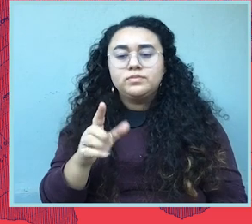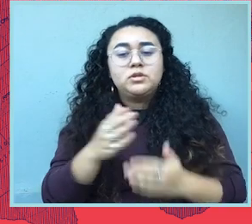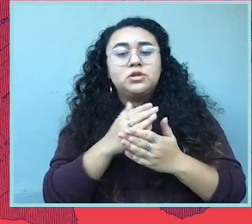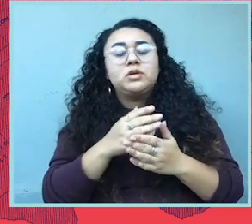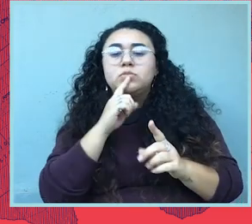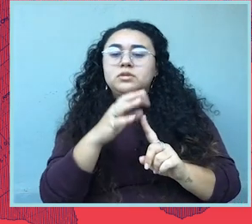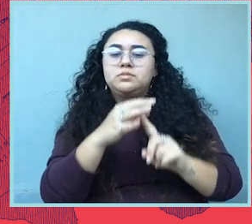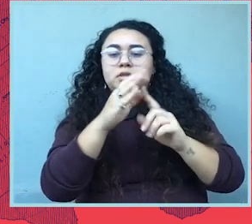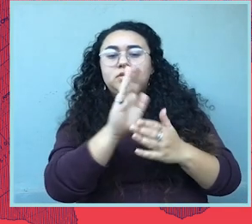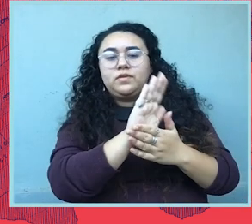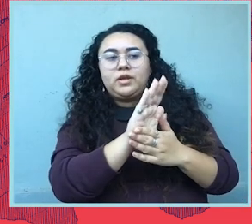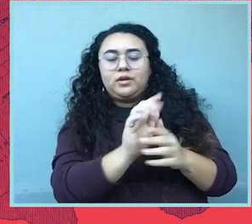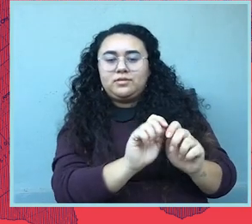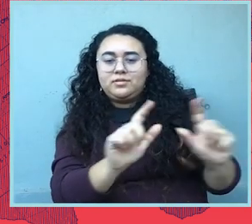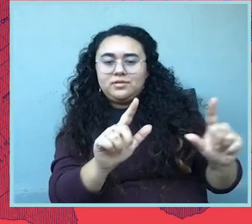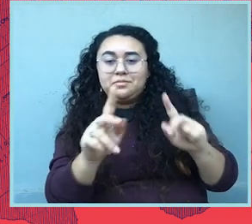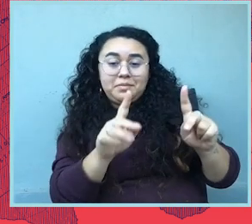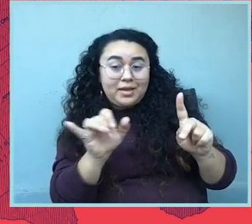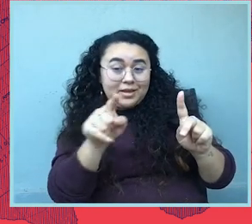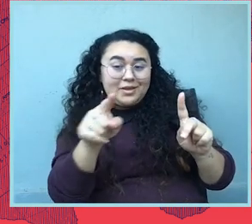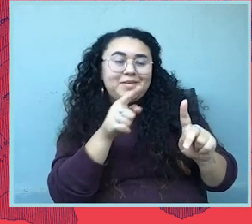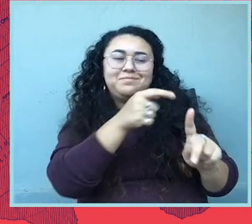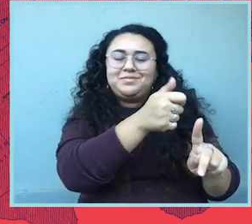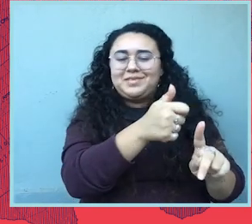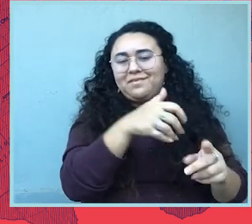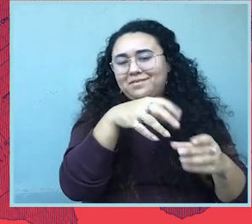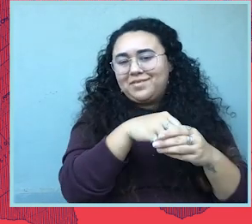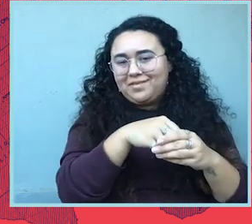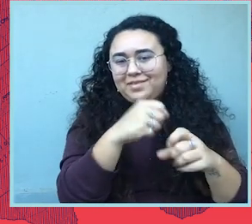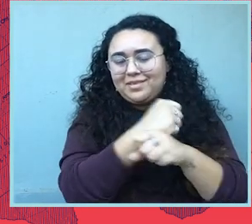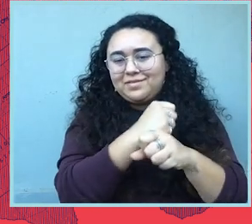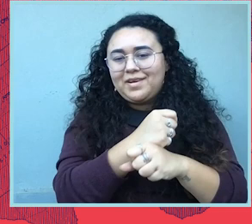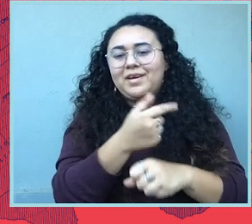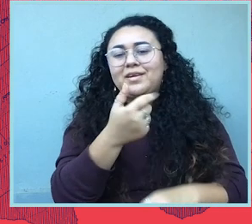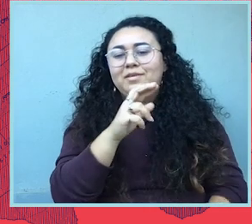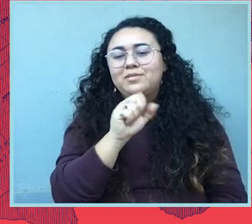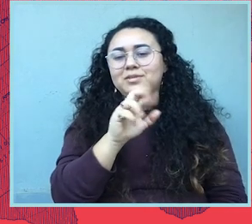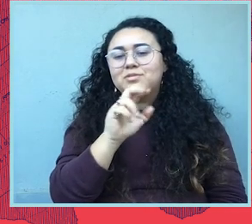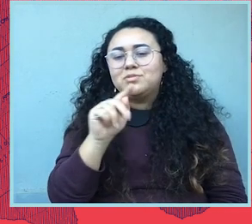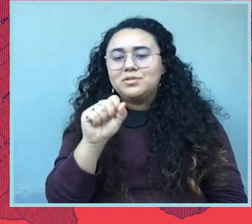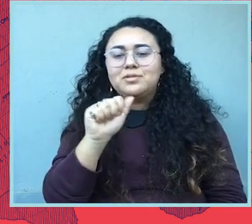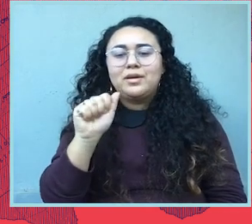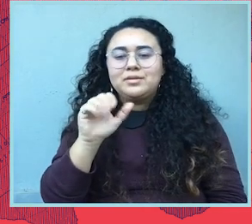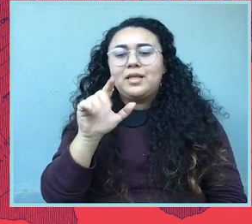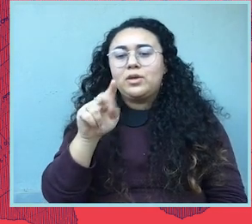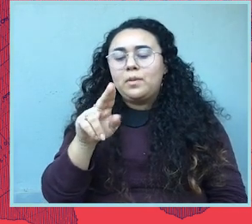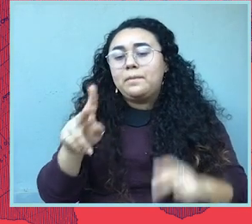They're critical. So we'd like to share a special video now of people like you who are engaged in the fight.